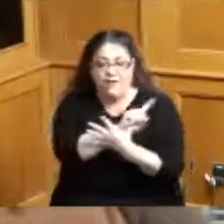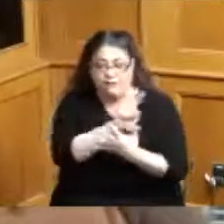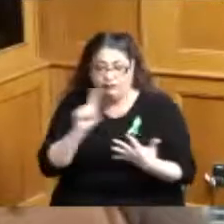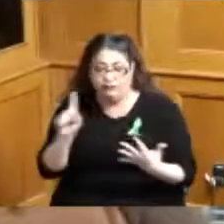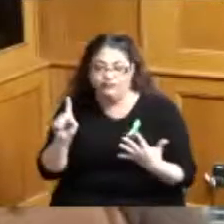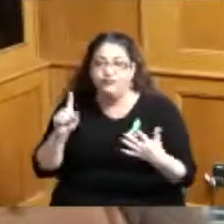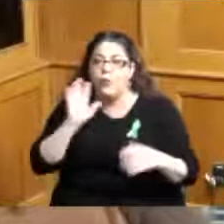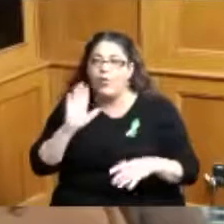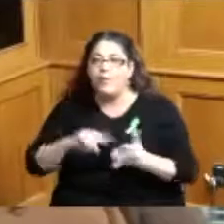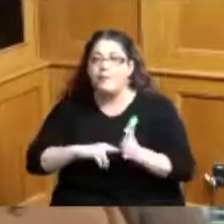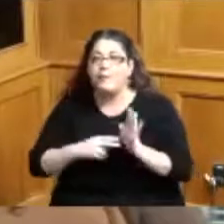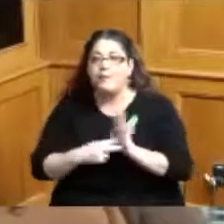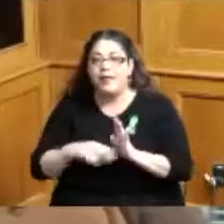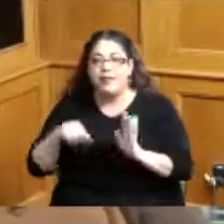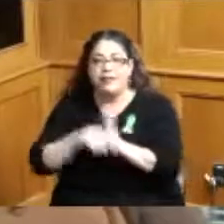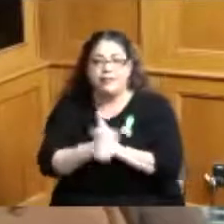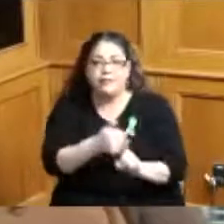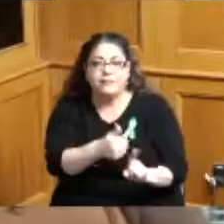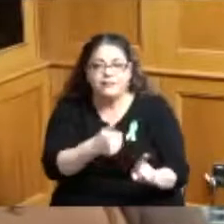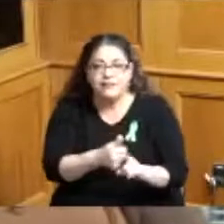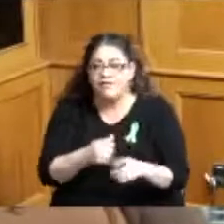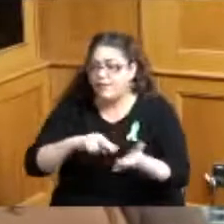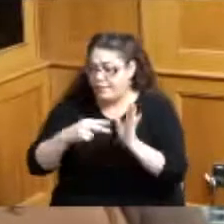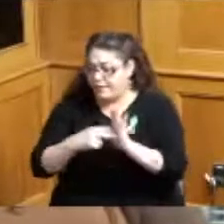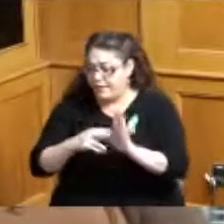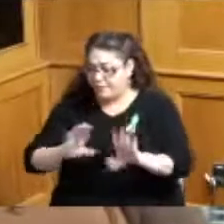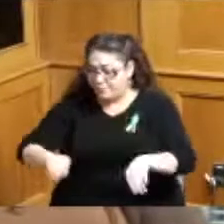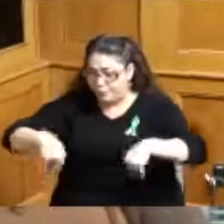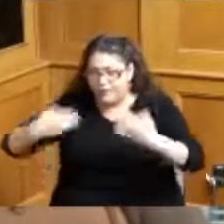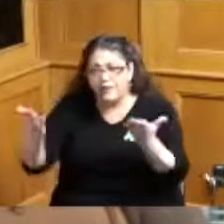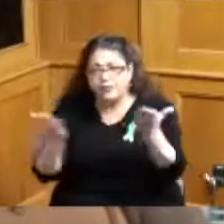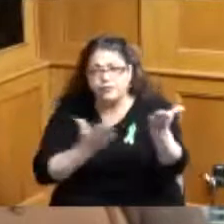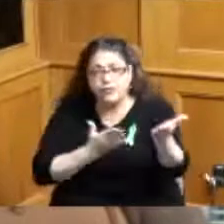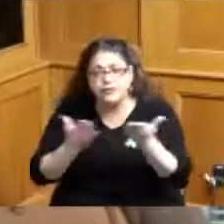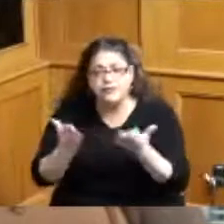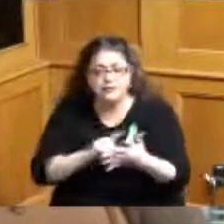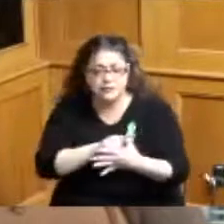people about what they're looking for what the services are how to have that conversation